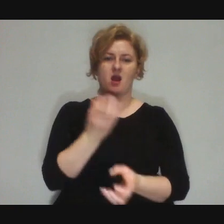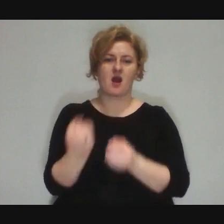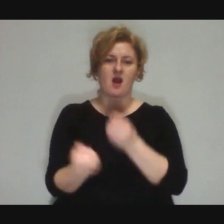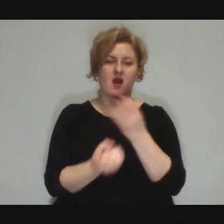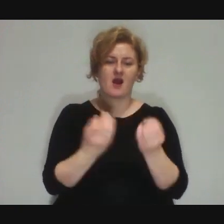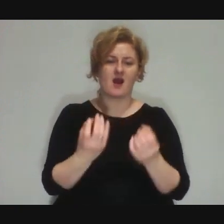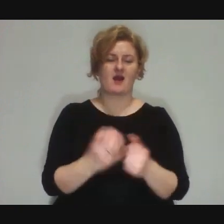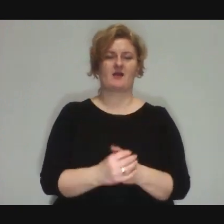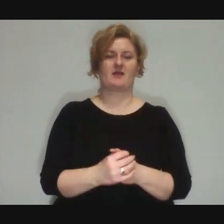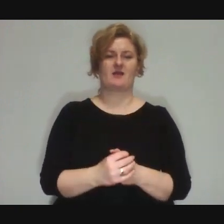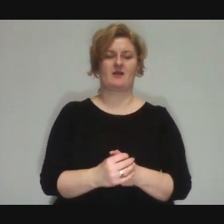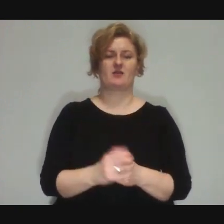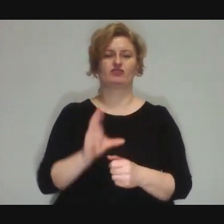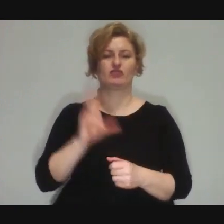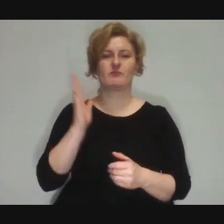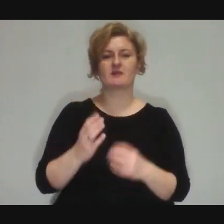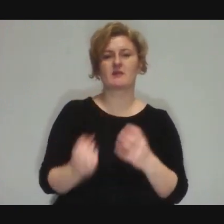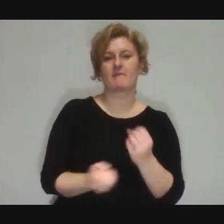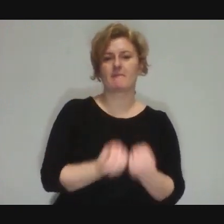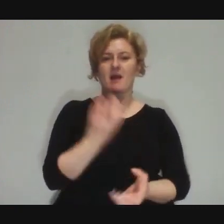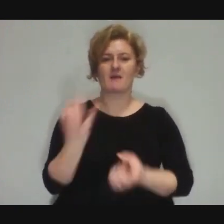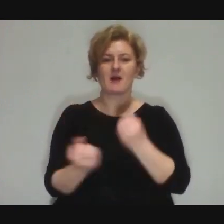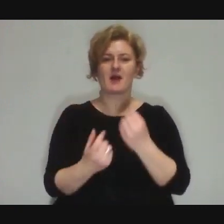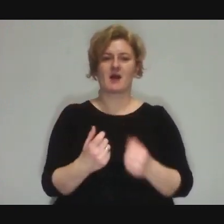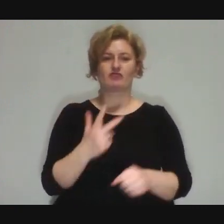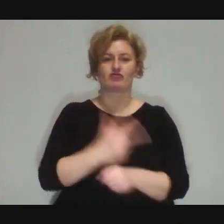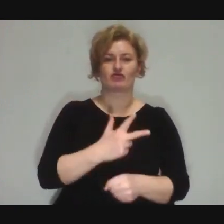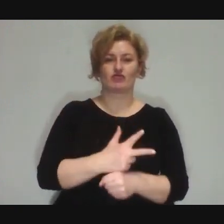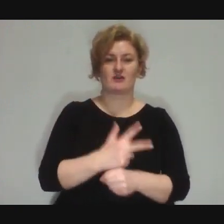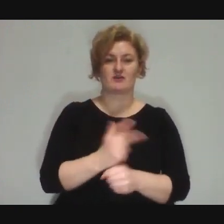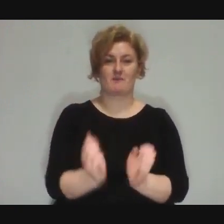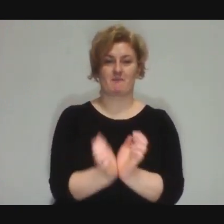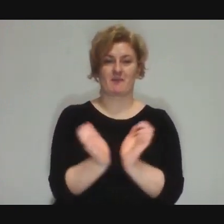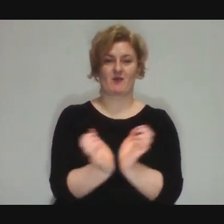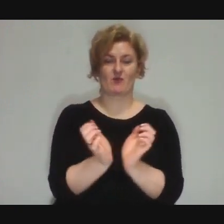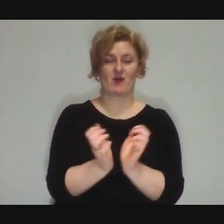or will juggle thirty plates...